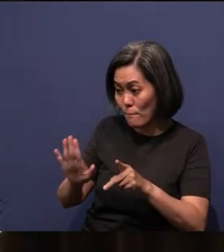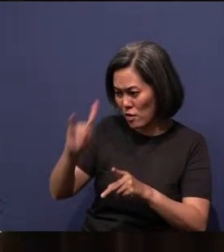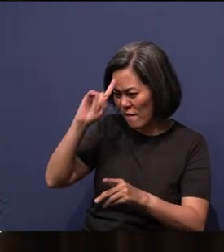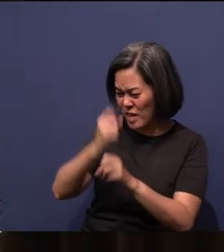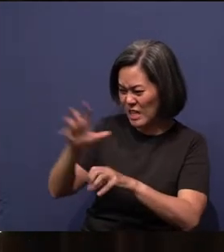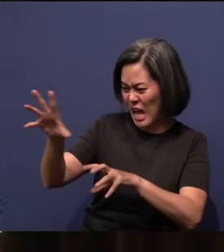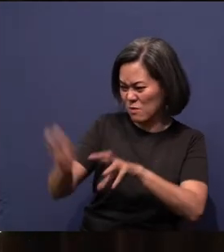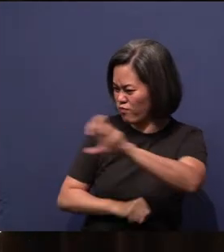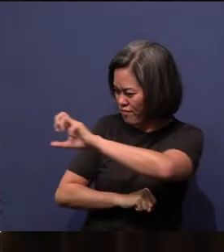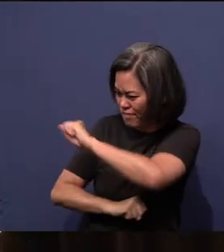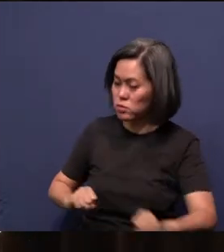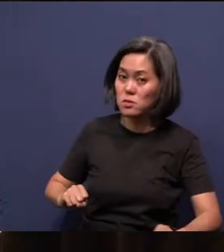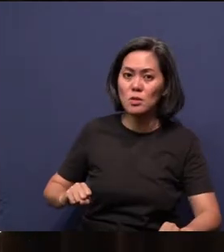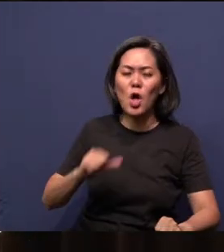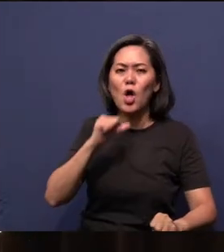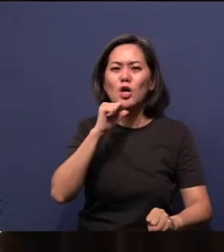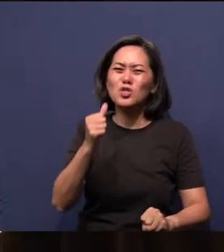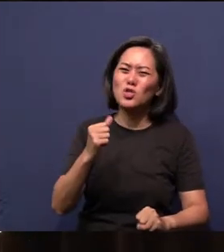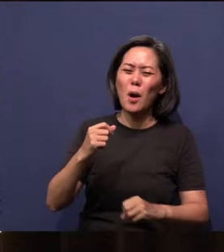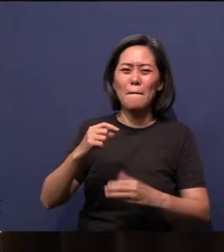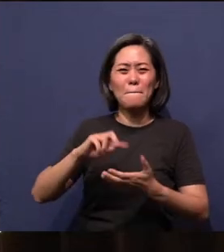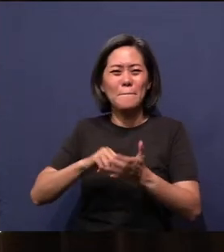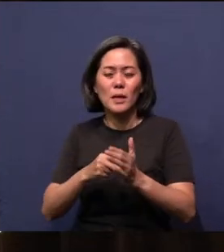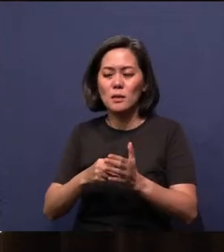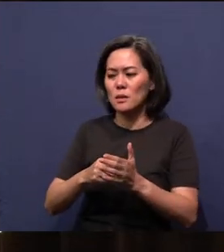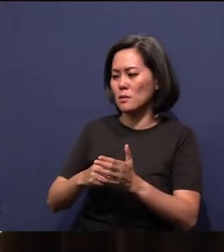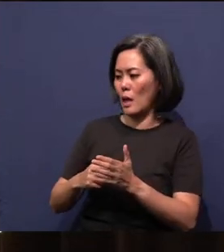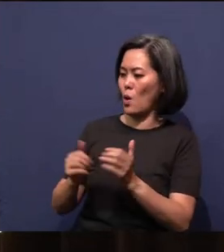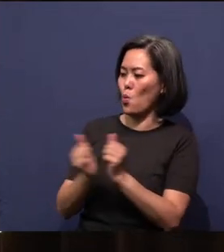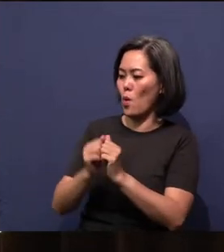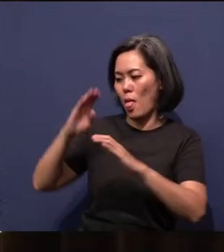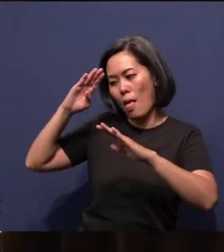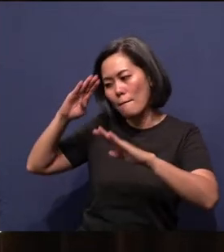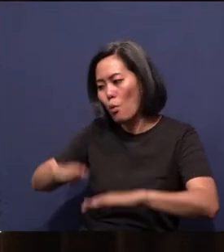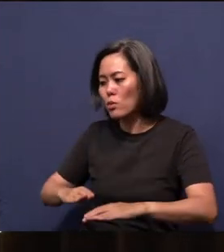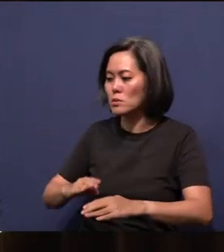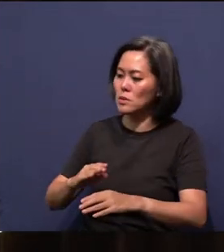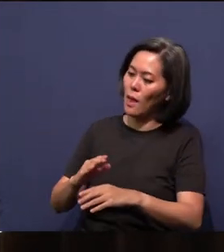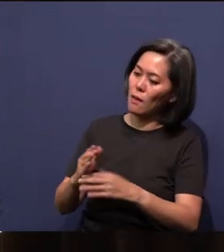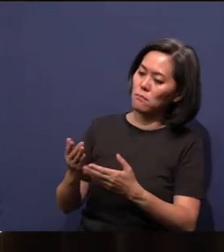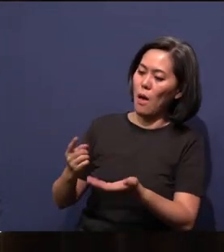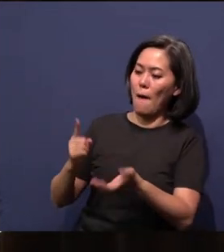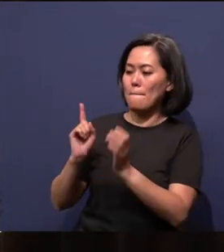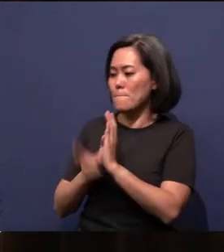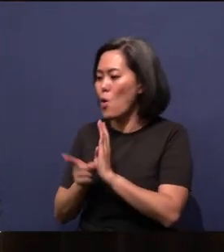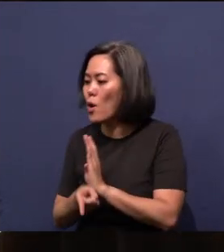And I'm not talking about talking to the Buddhist, to the Muslim and to the Hindu about their faith. No, you're talking to other